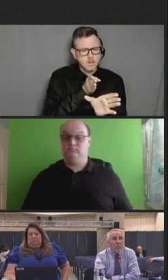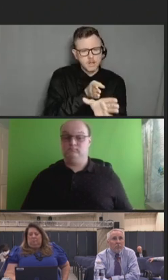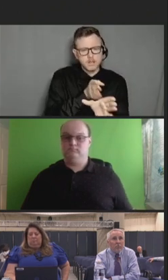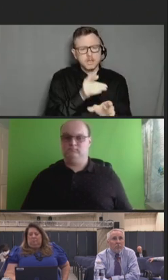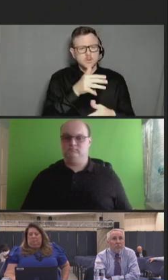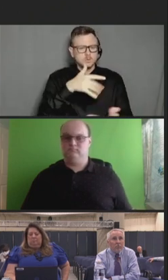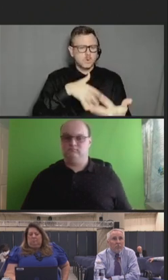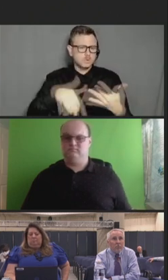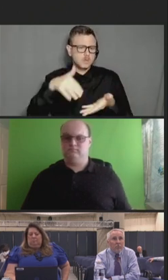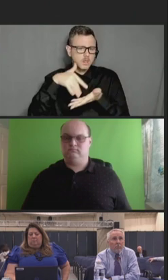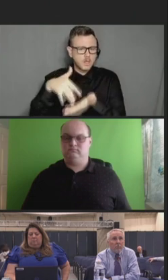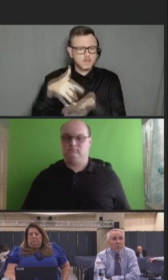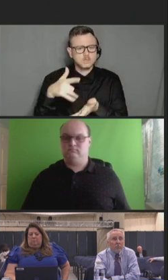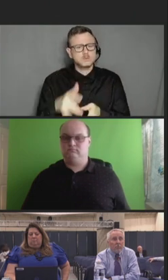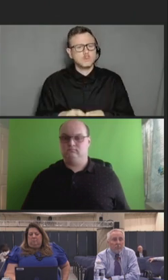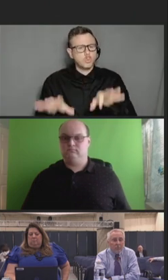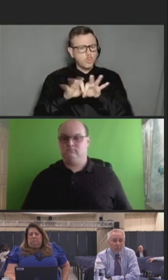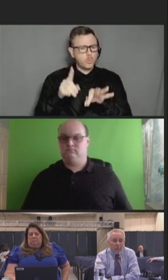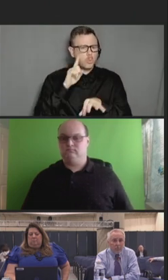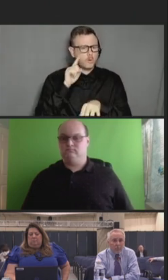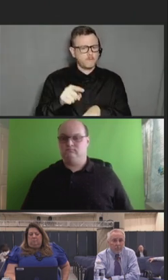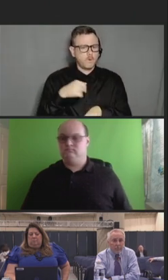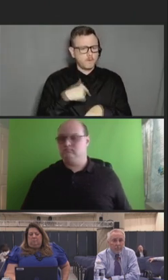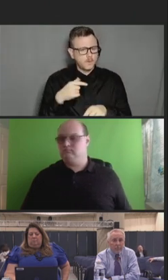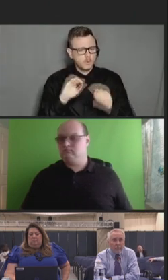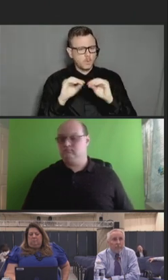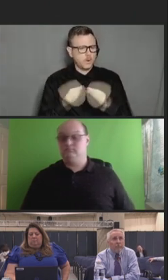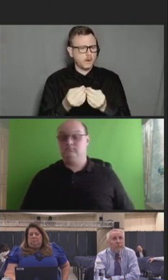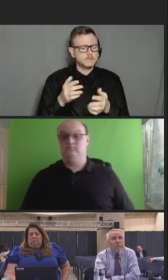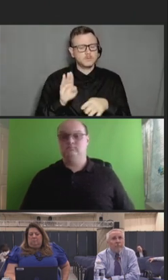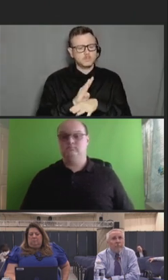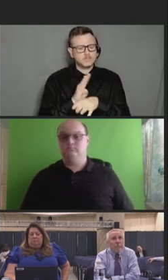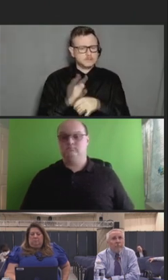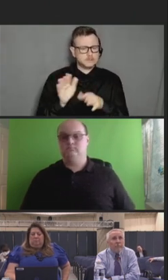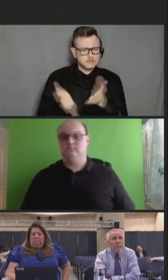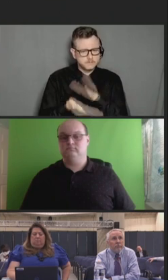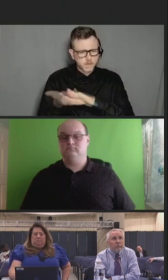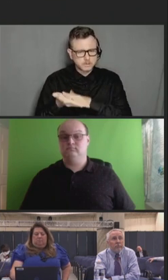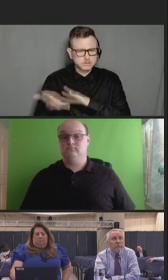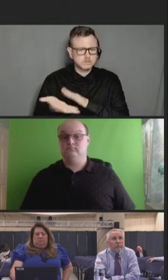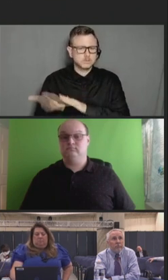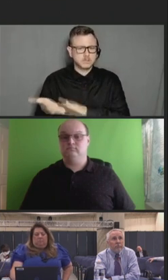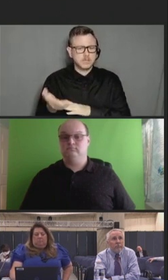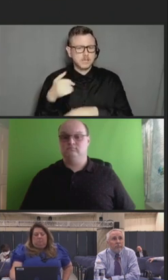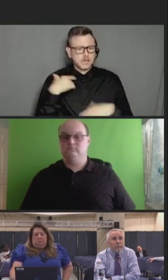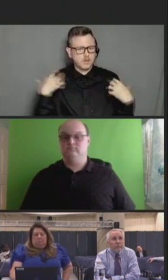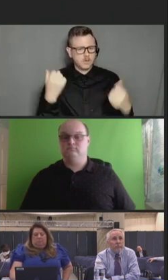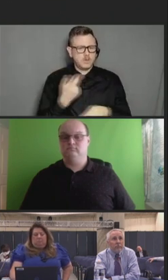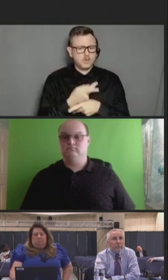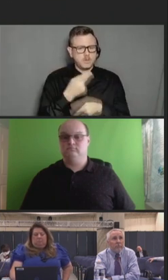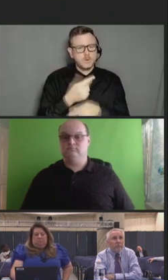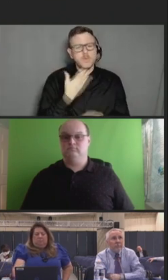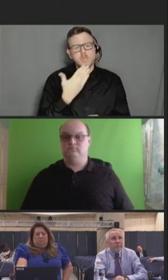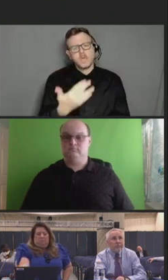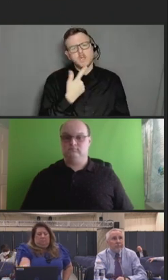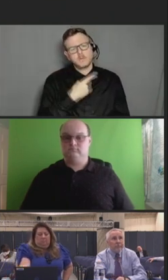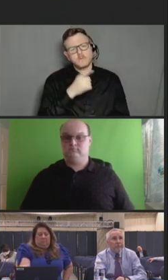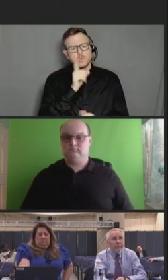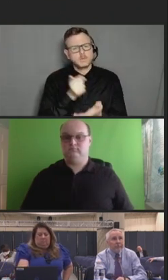Thank you again for your dedication and commitment to improving the lives of our healthcare workers and our fellow Americans. Thank you.